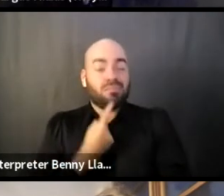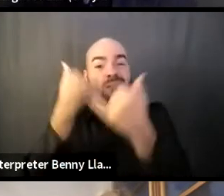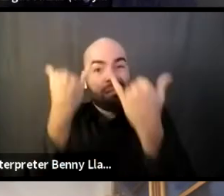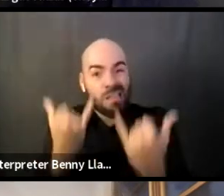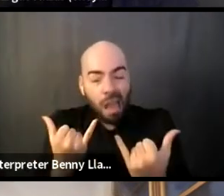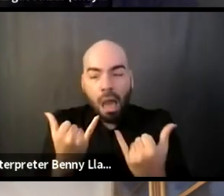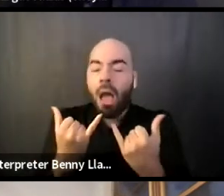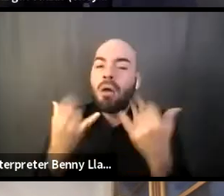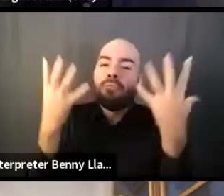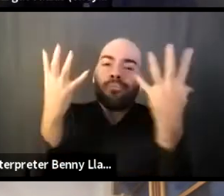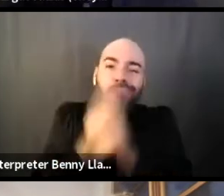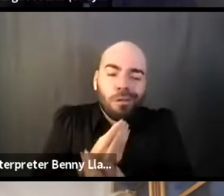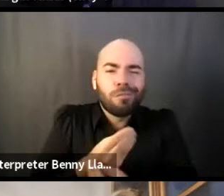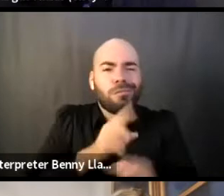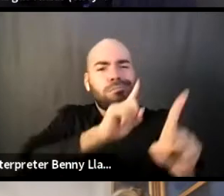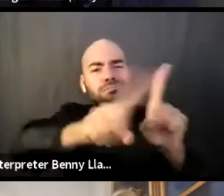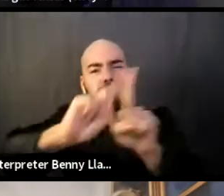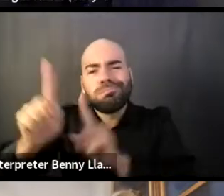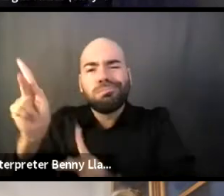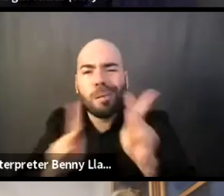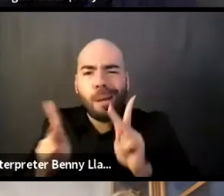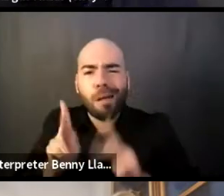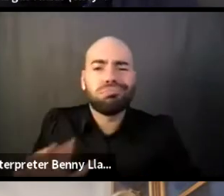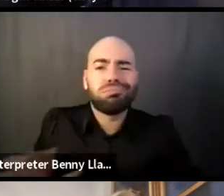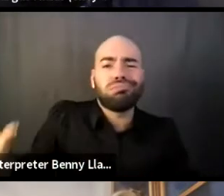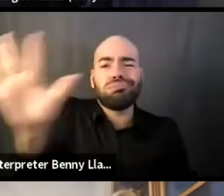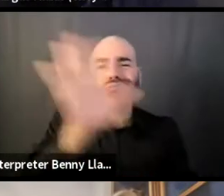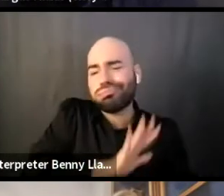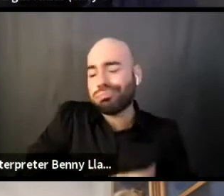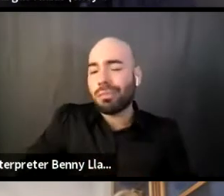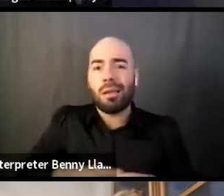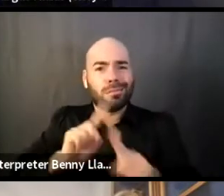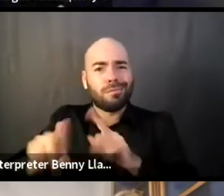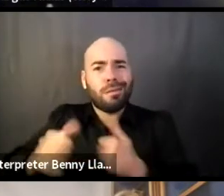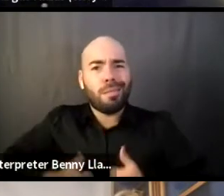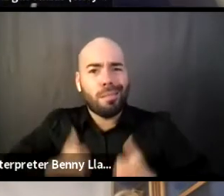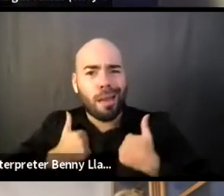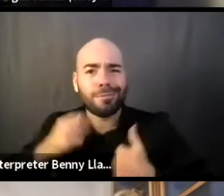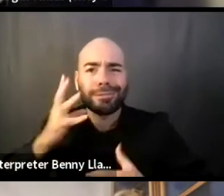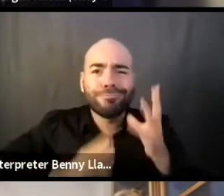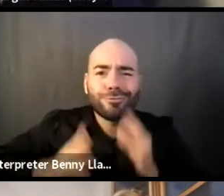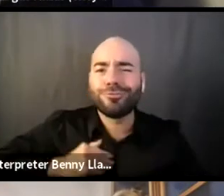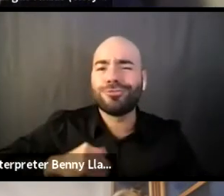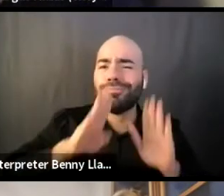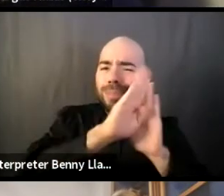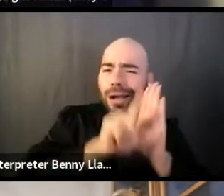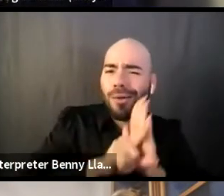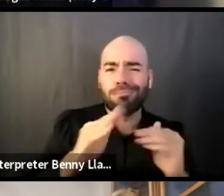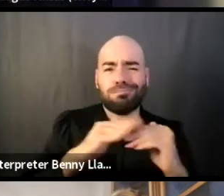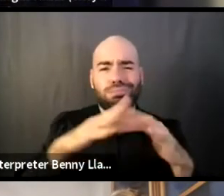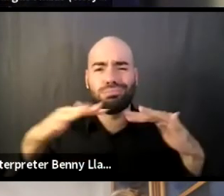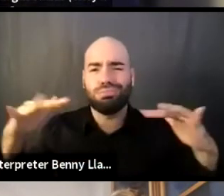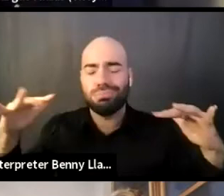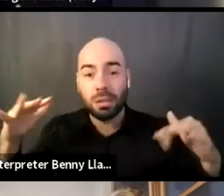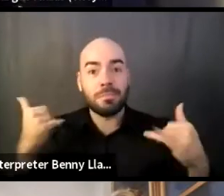from all different walks of life and backgrounds, it really was not necessarily, well, let's be honest.